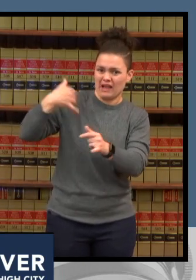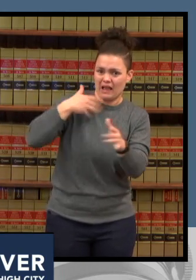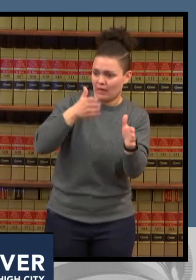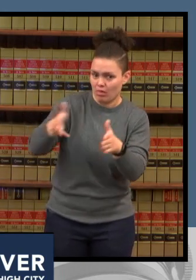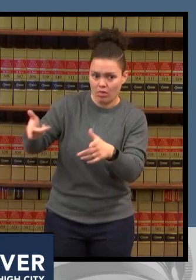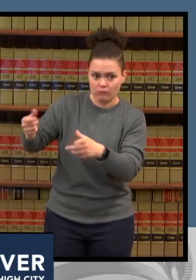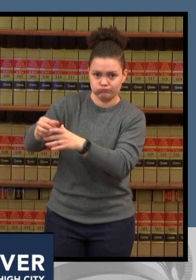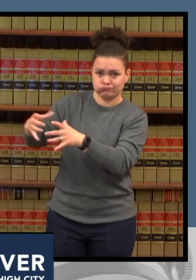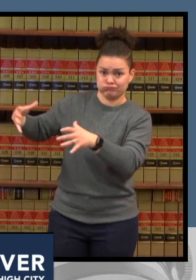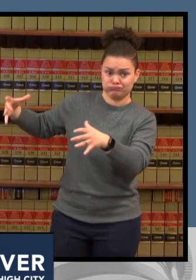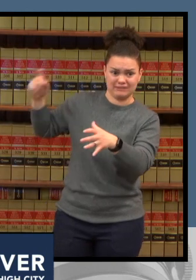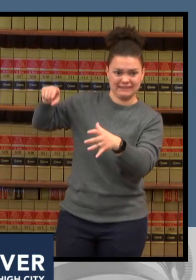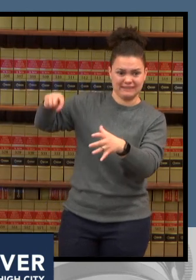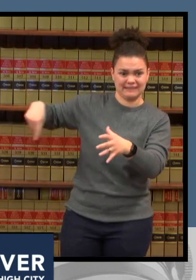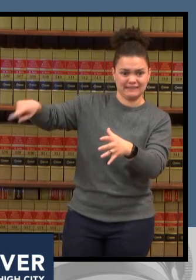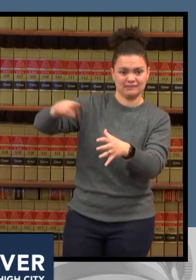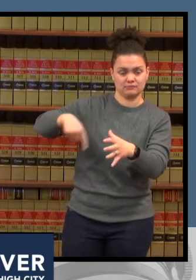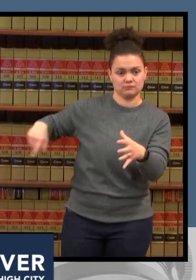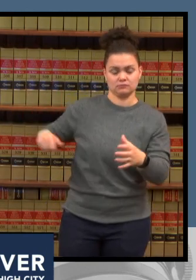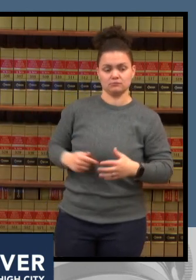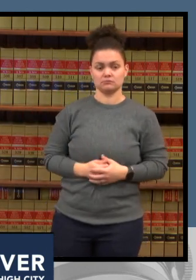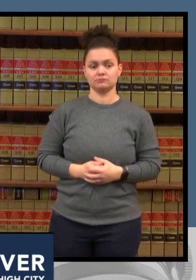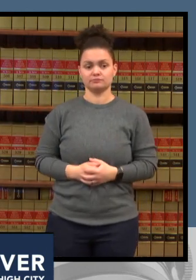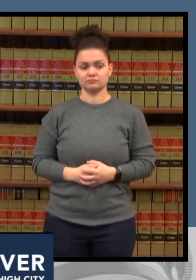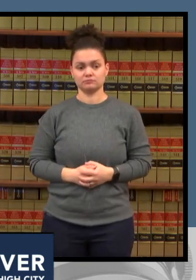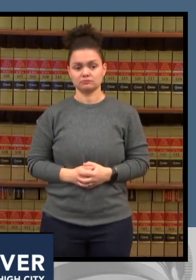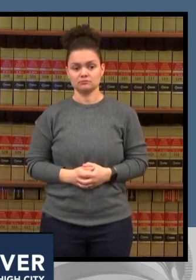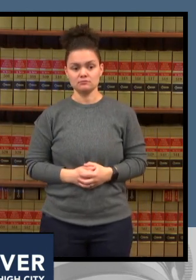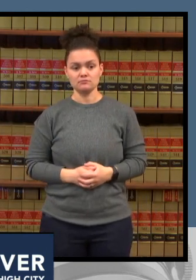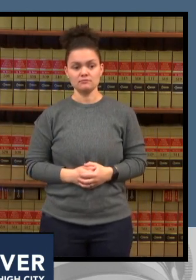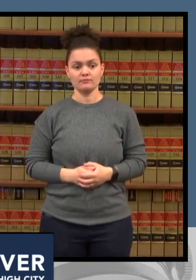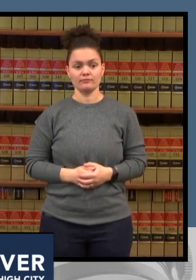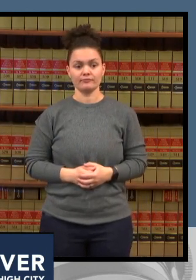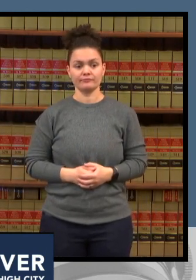and they're coming in with more severe illness that maybe could have gotten taken care of in an